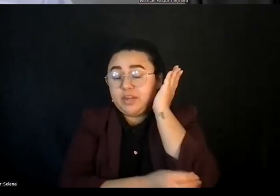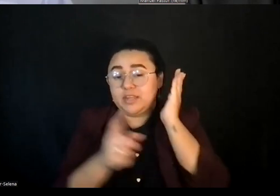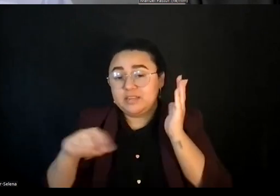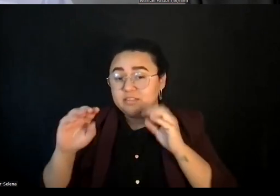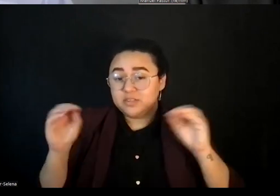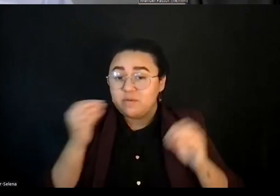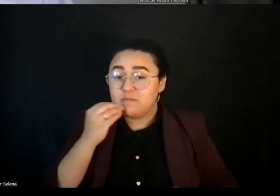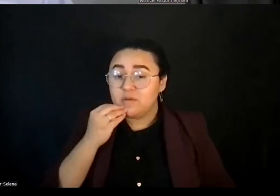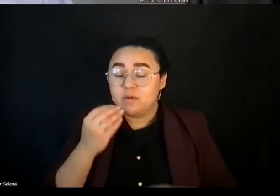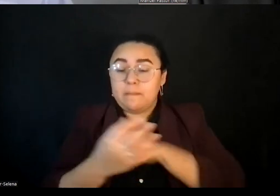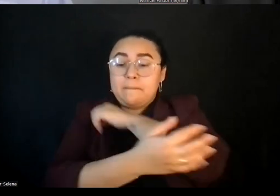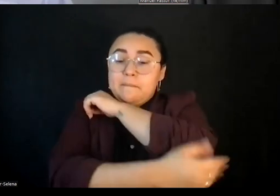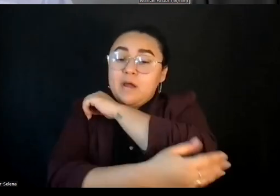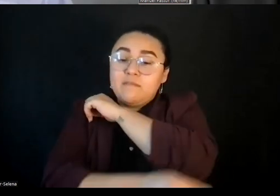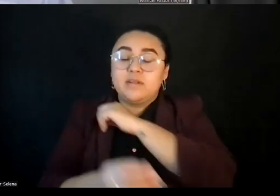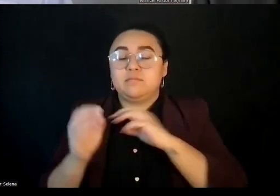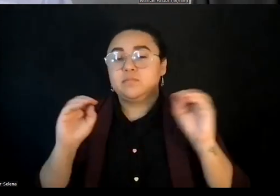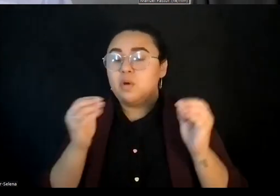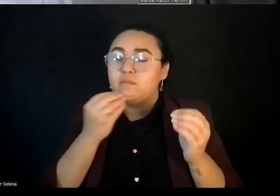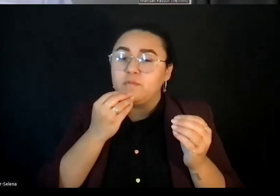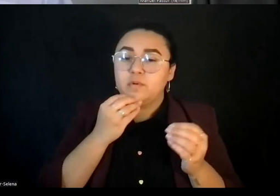people who don't have homes to live in, and people who don't have medical attention.